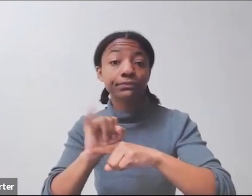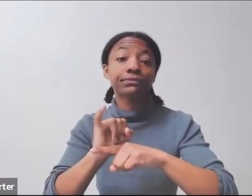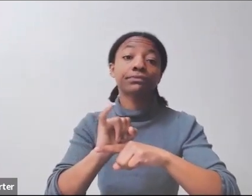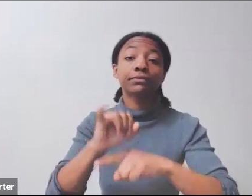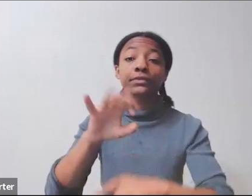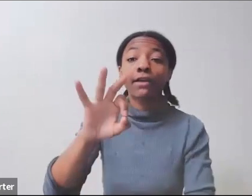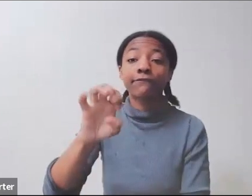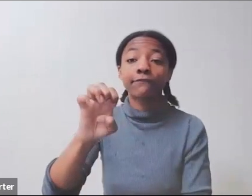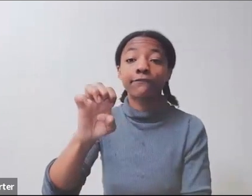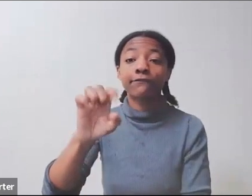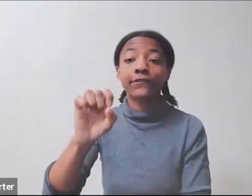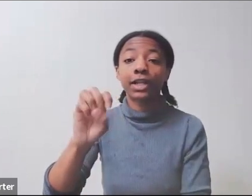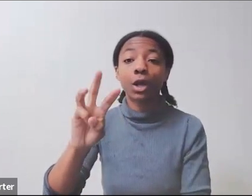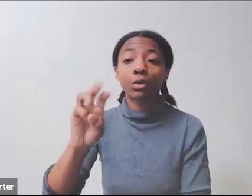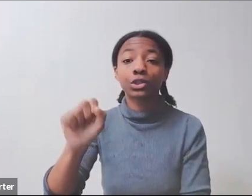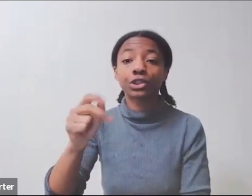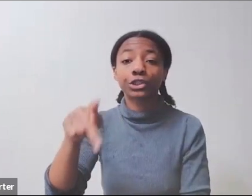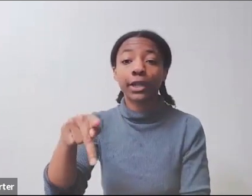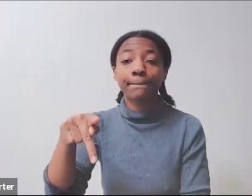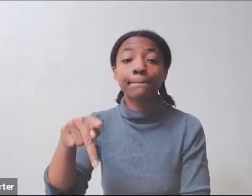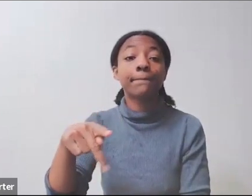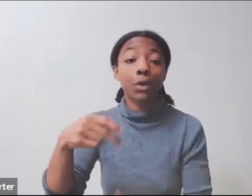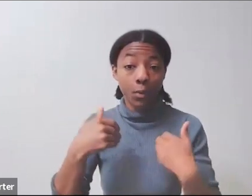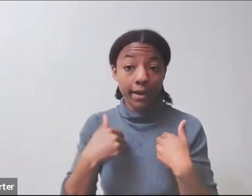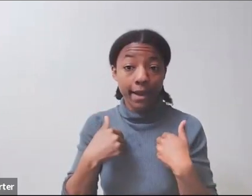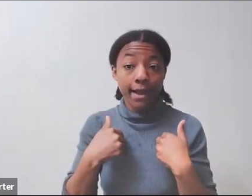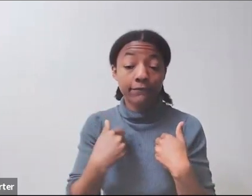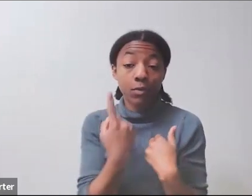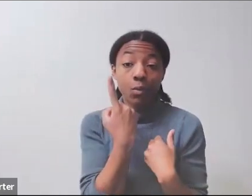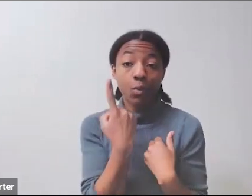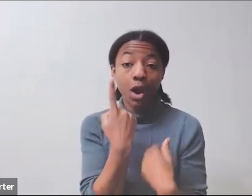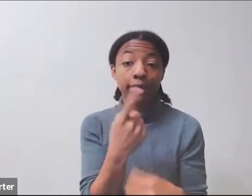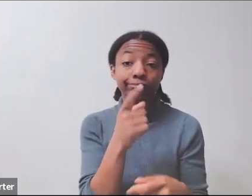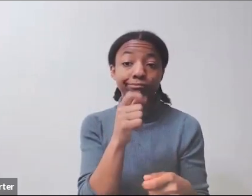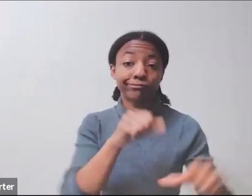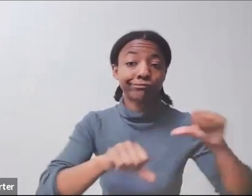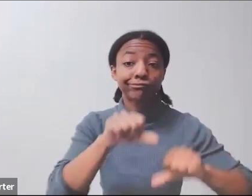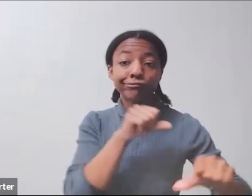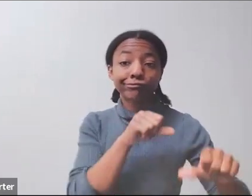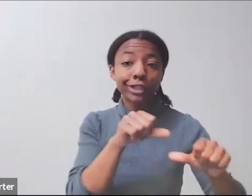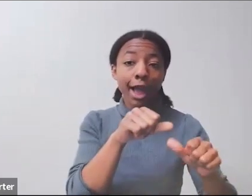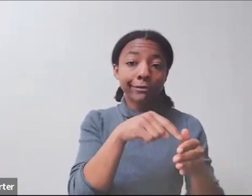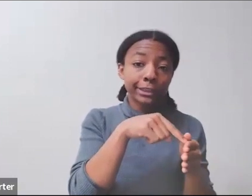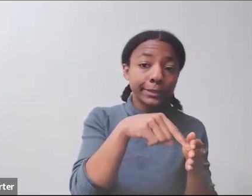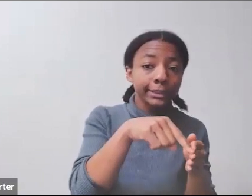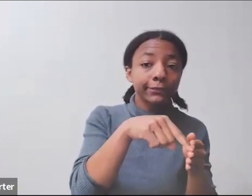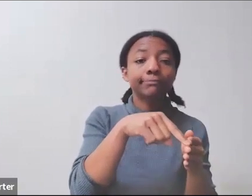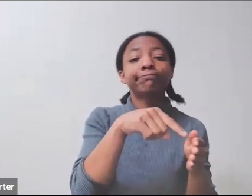It's a science fellowship. I'll try to make sure that that's available to you all as well. These are positions that most people